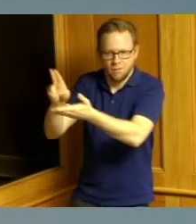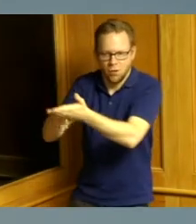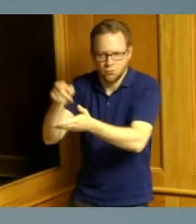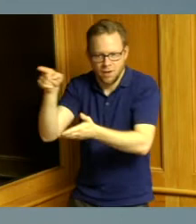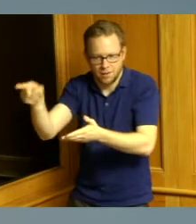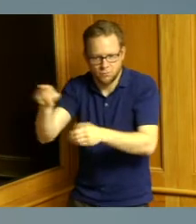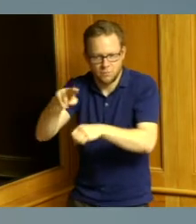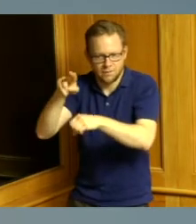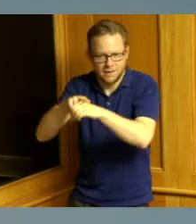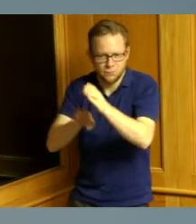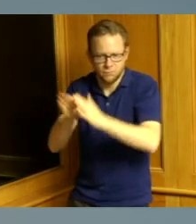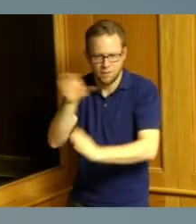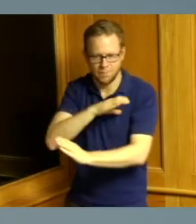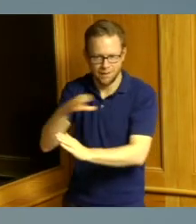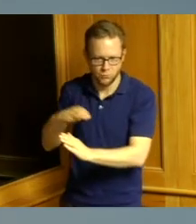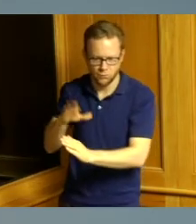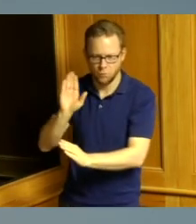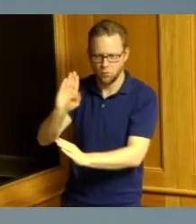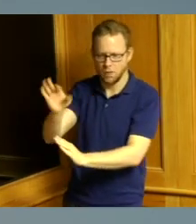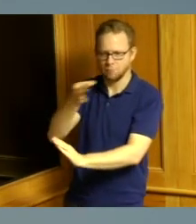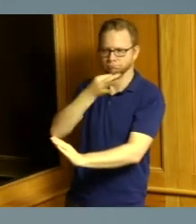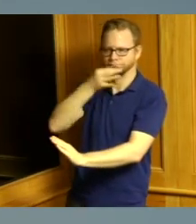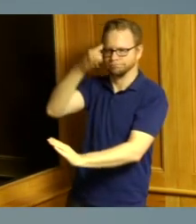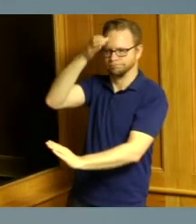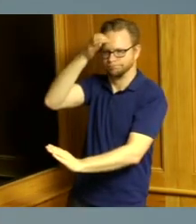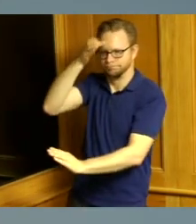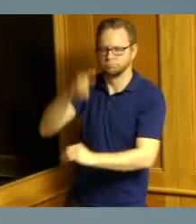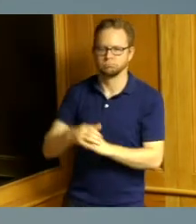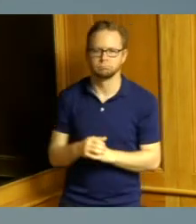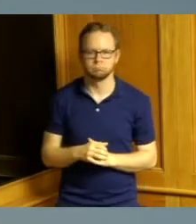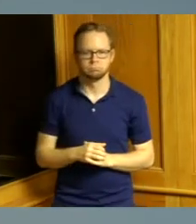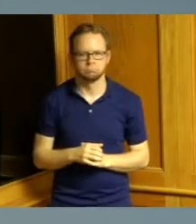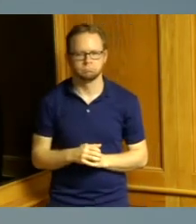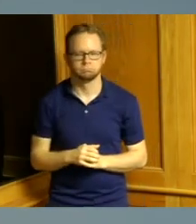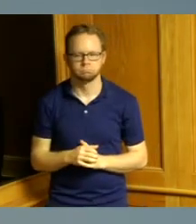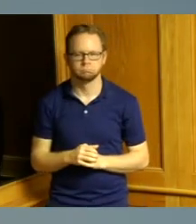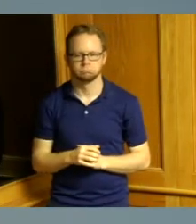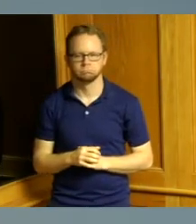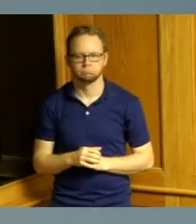that type of expertise at this point in time as opposed to relying on in-house staff okay thank